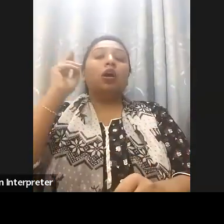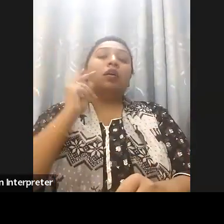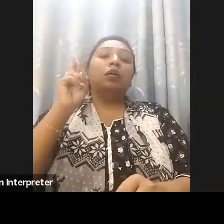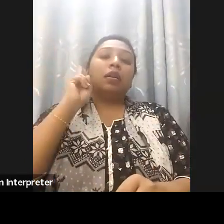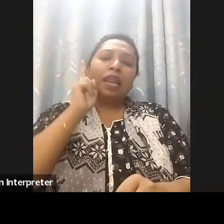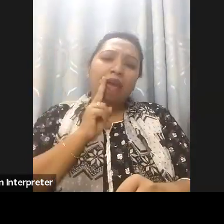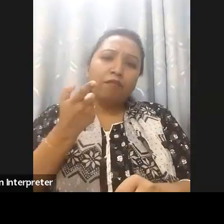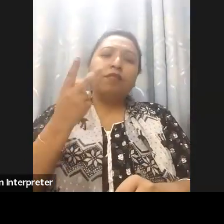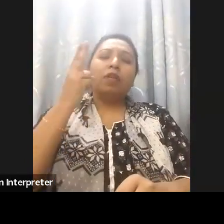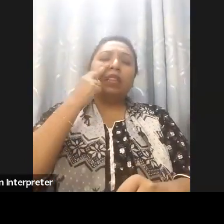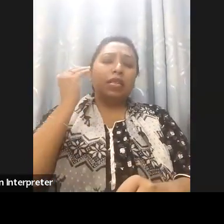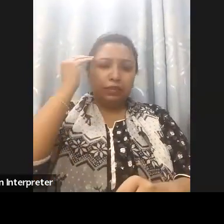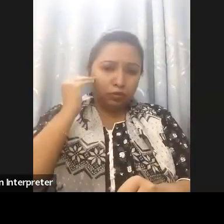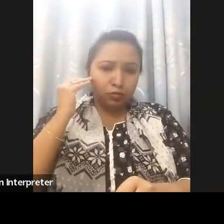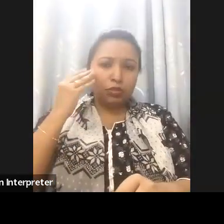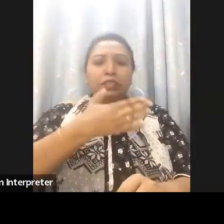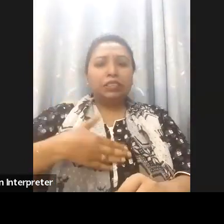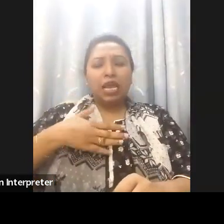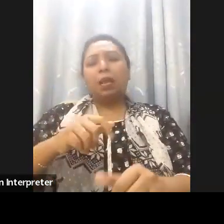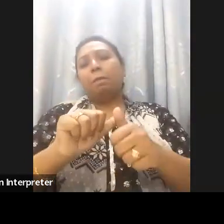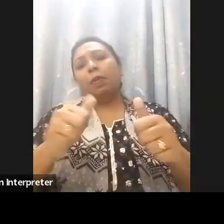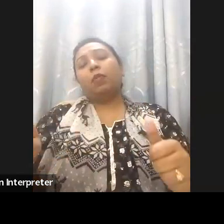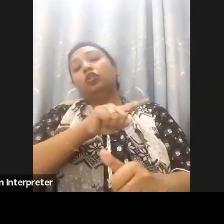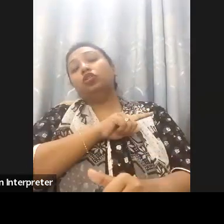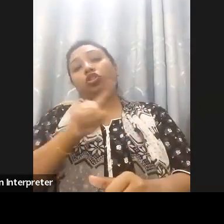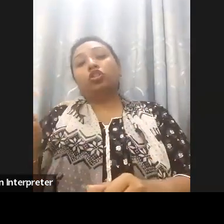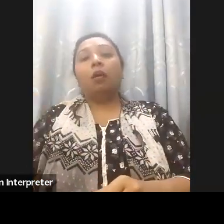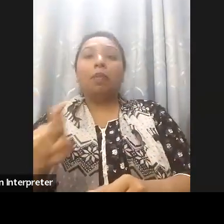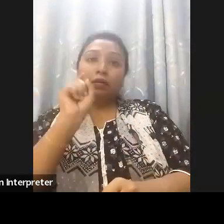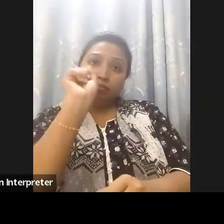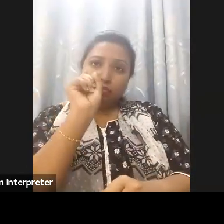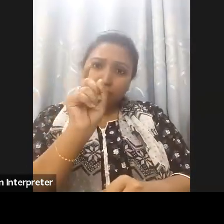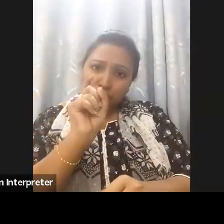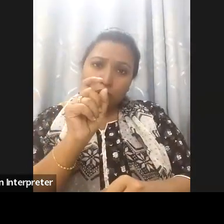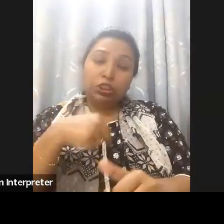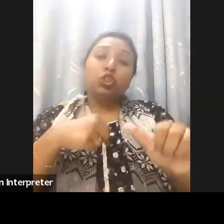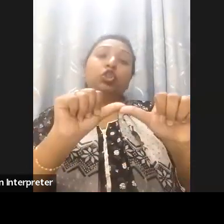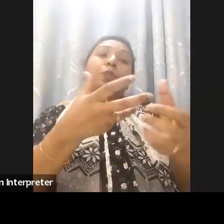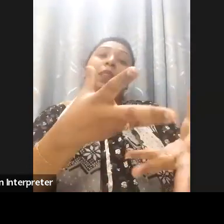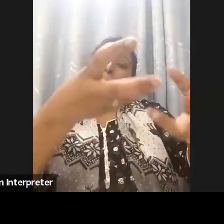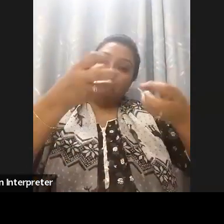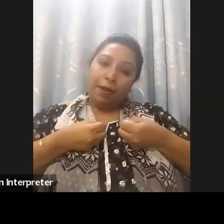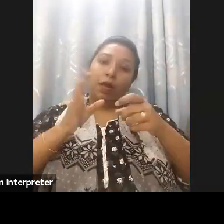it will be much more cost effective so we we work with governments we work with private companies